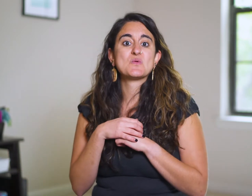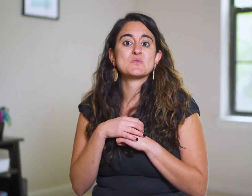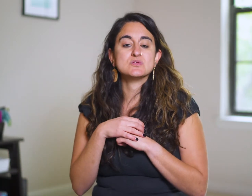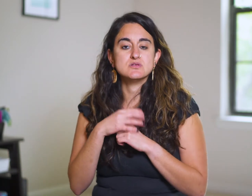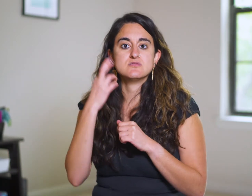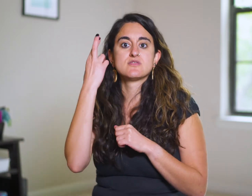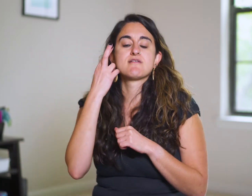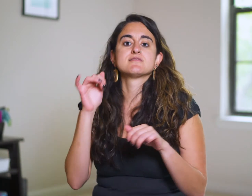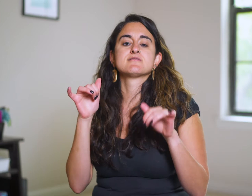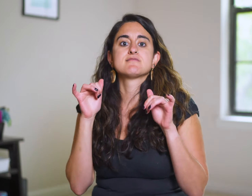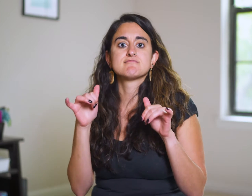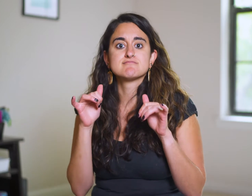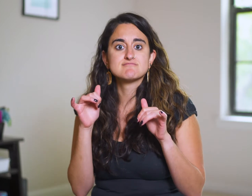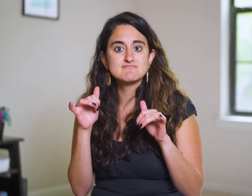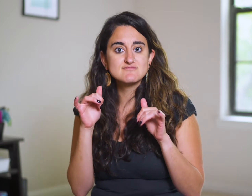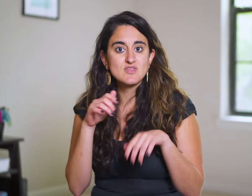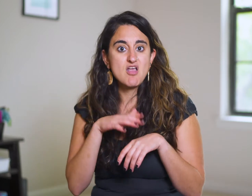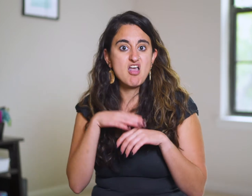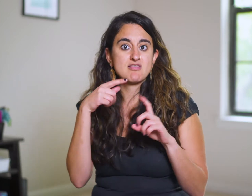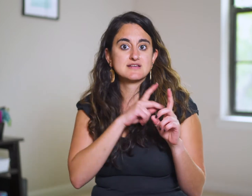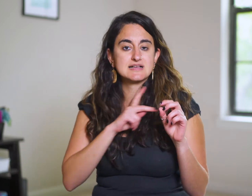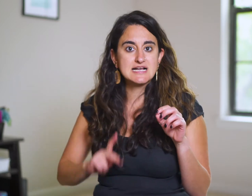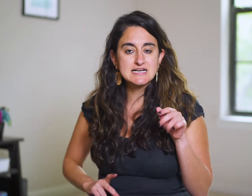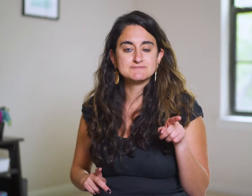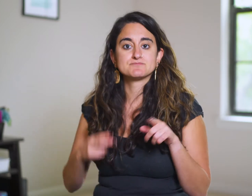Just as it dawns on the king,